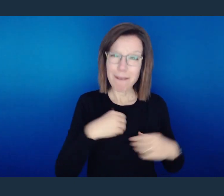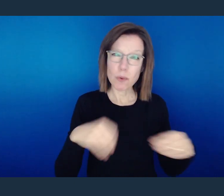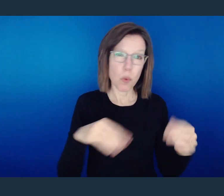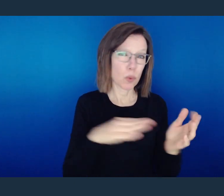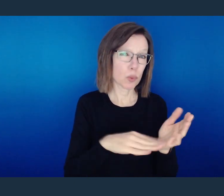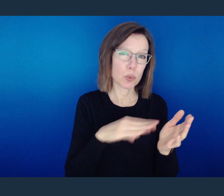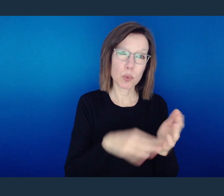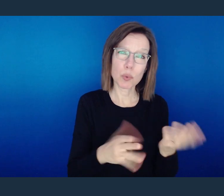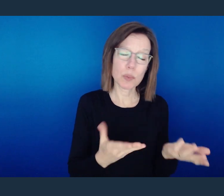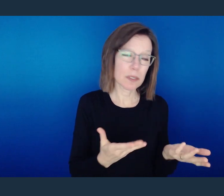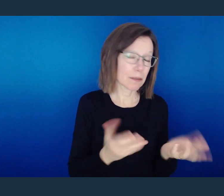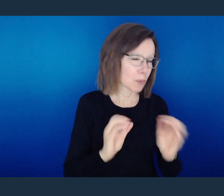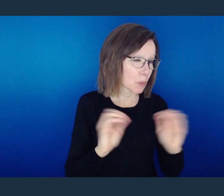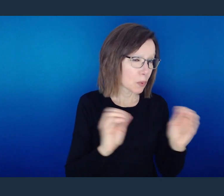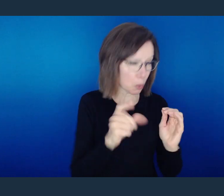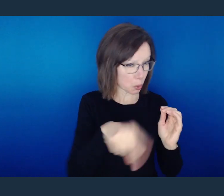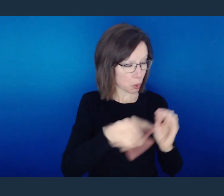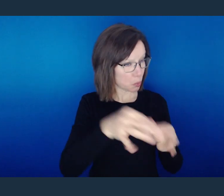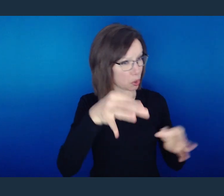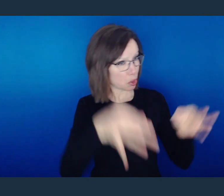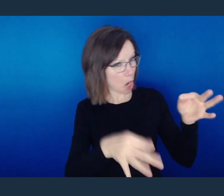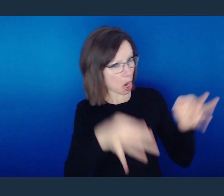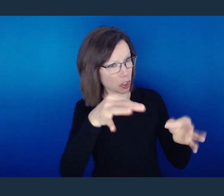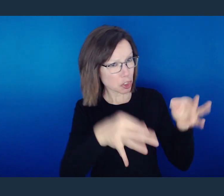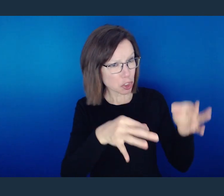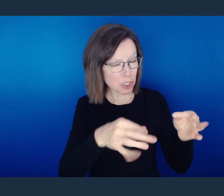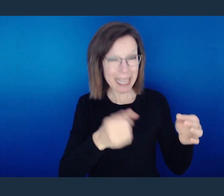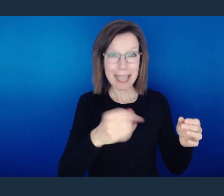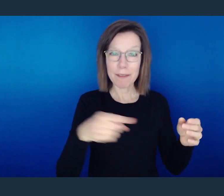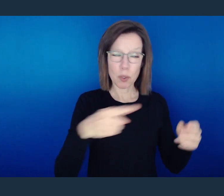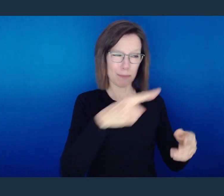You see, verse 1-4 says, "Therefore you have no excuse, O man, every one of you who judges.